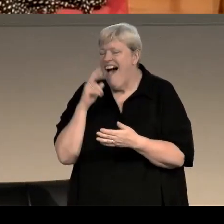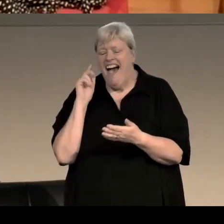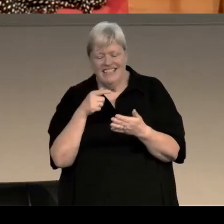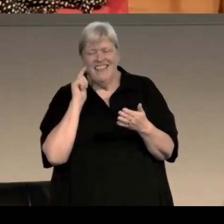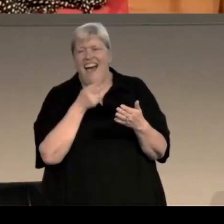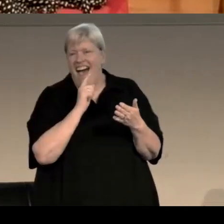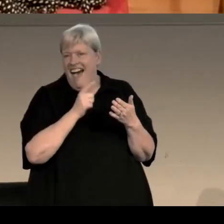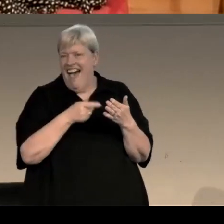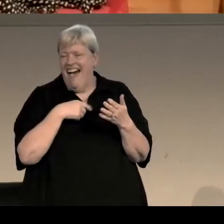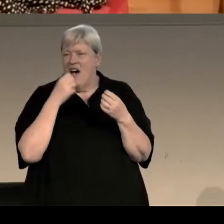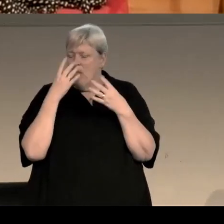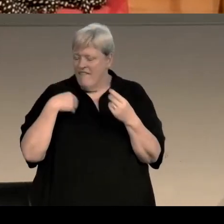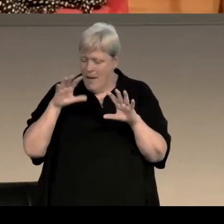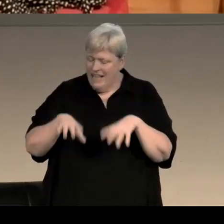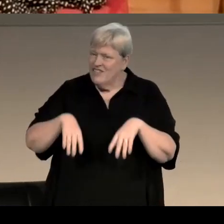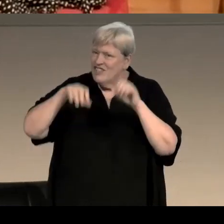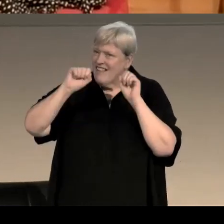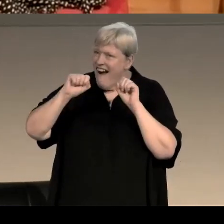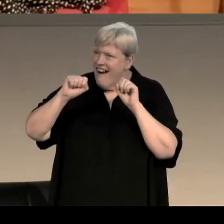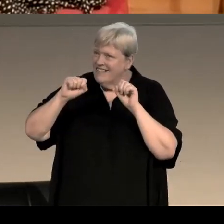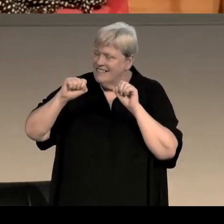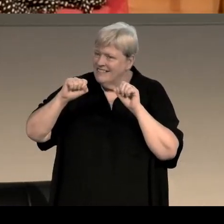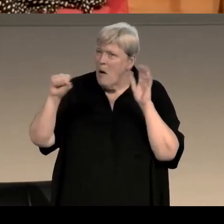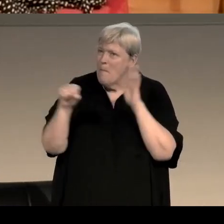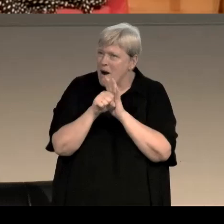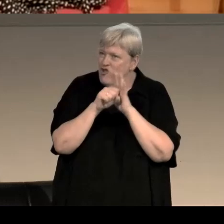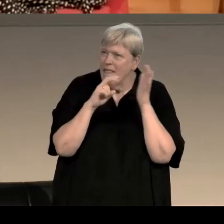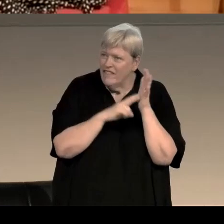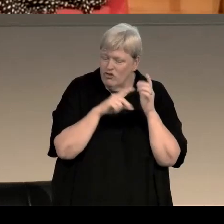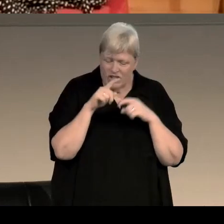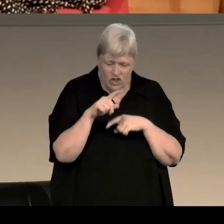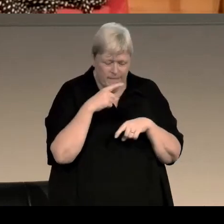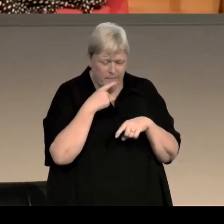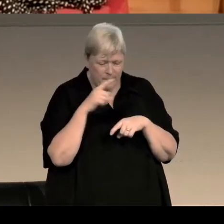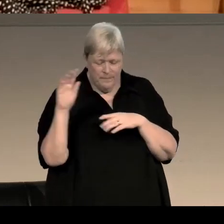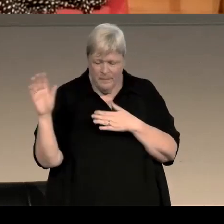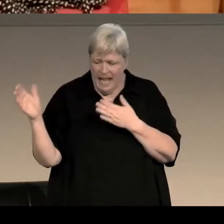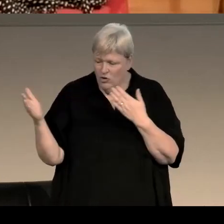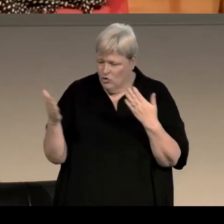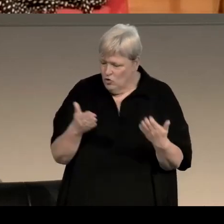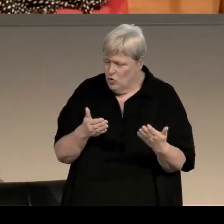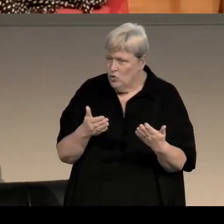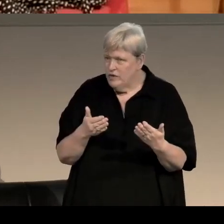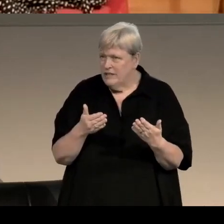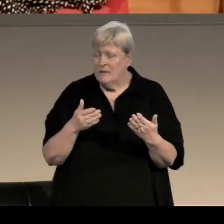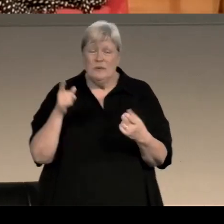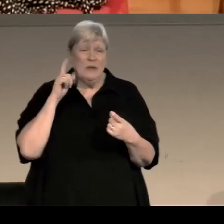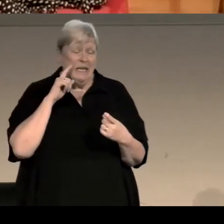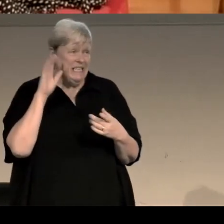and there's a wonderful bit at the beginning of The Murder at the Vicarage where we're introduced for the first time to the spinsters of St Mary Mead,